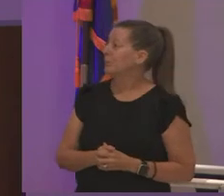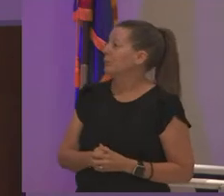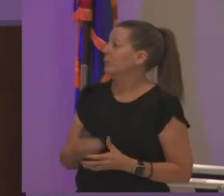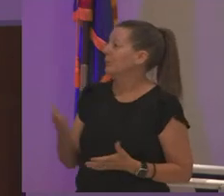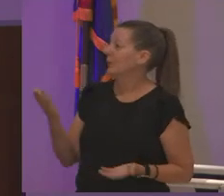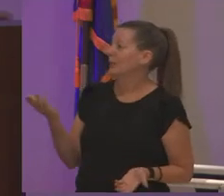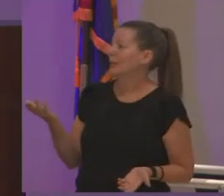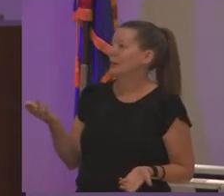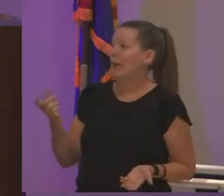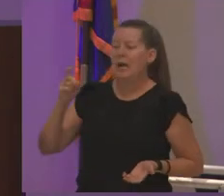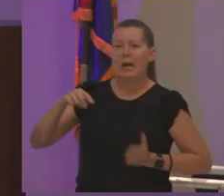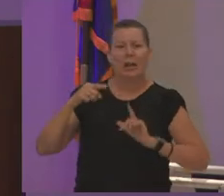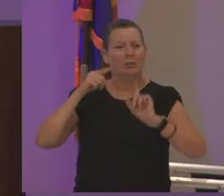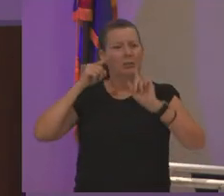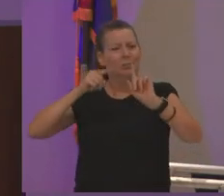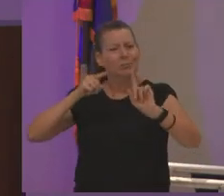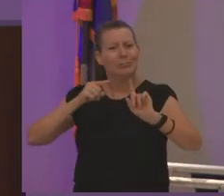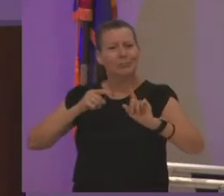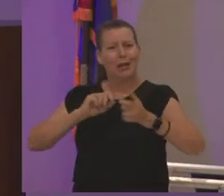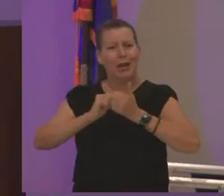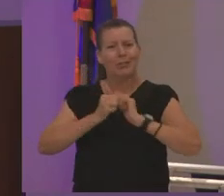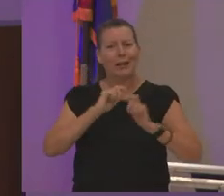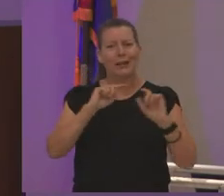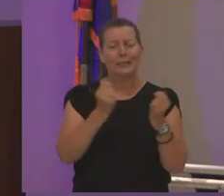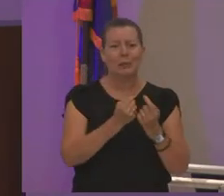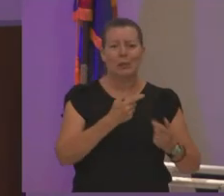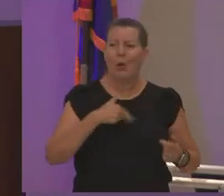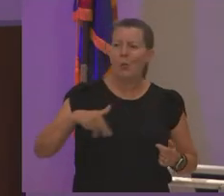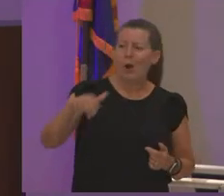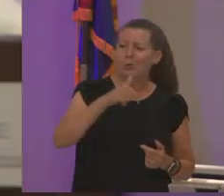i have to highlight our athletic team i walked around i met the basketball team